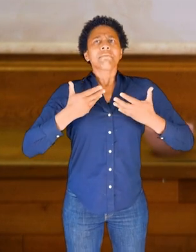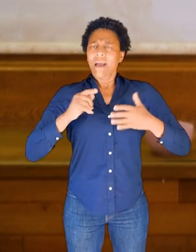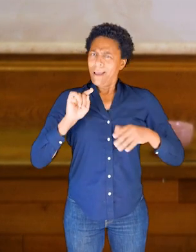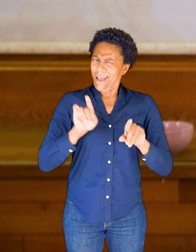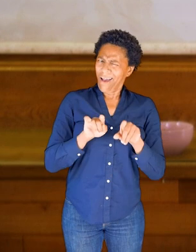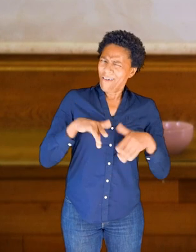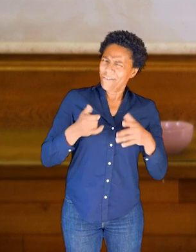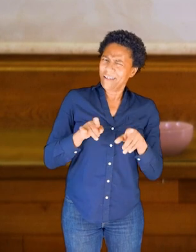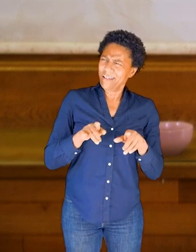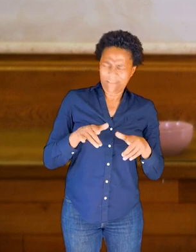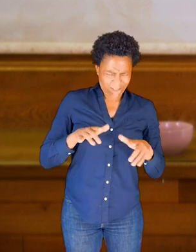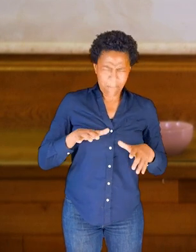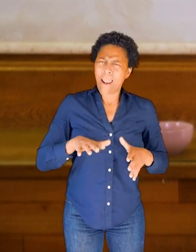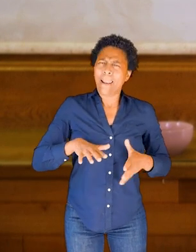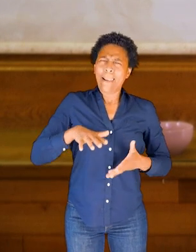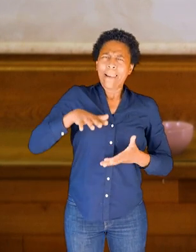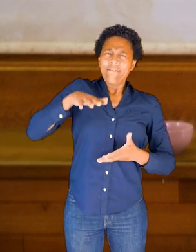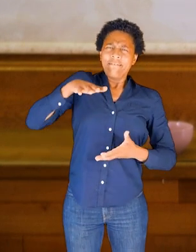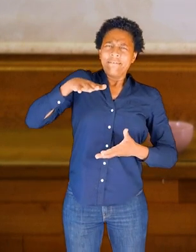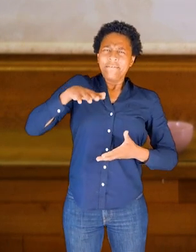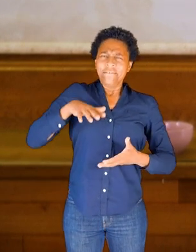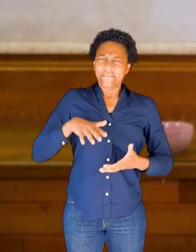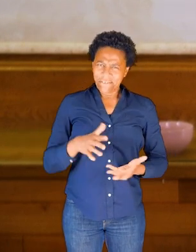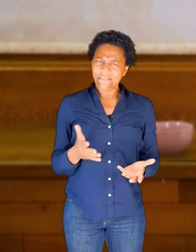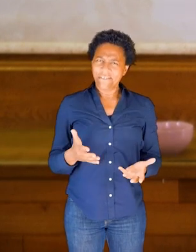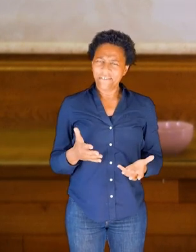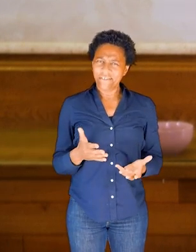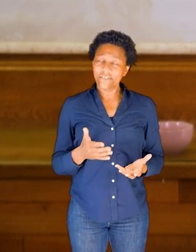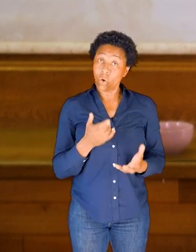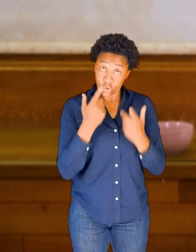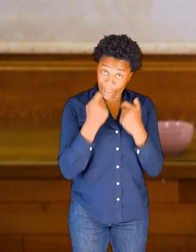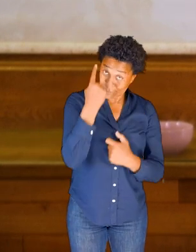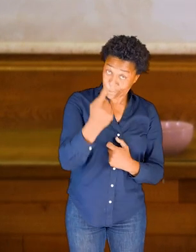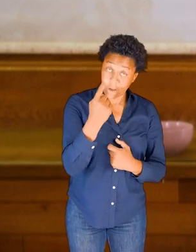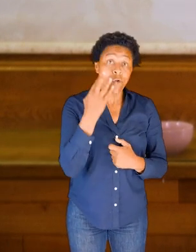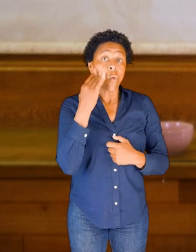So just check that out for you, if there's a feeling of lifting